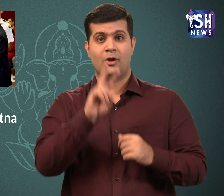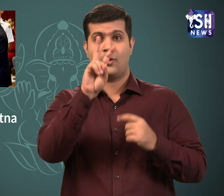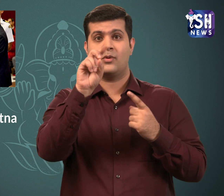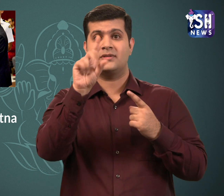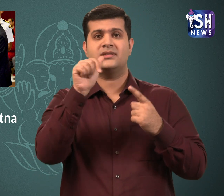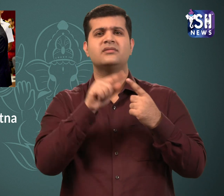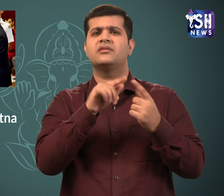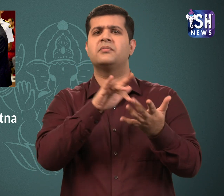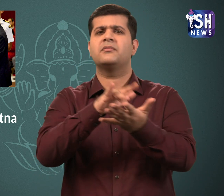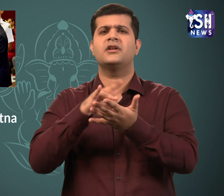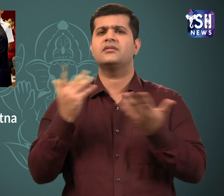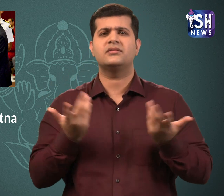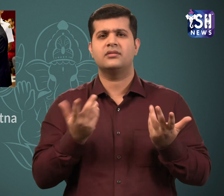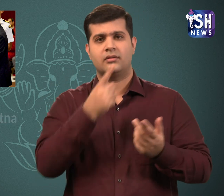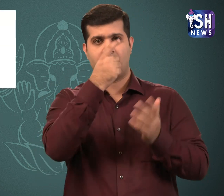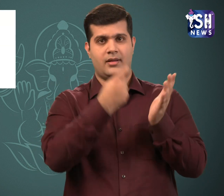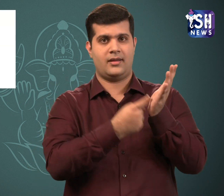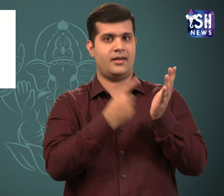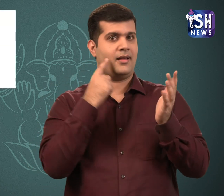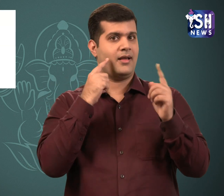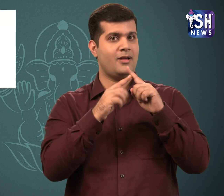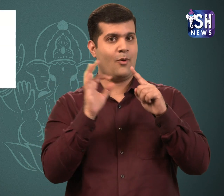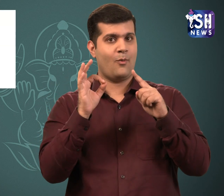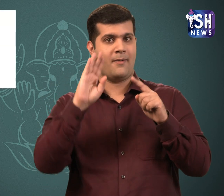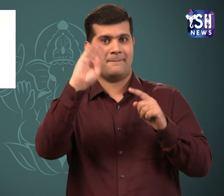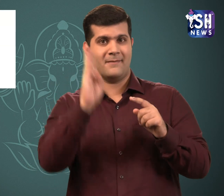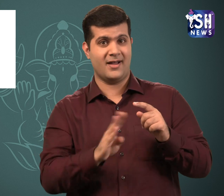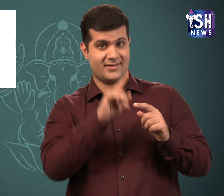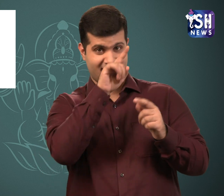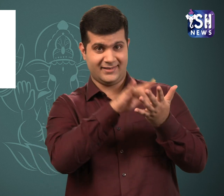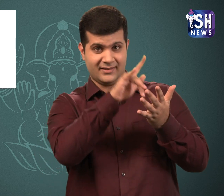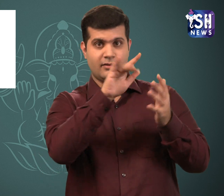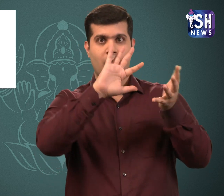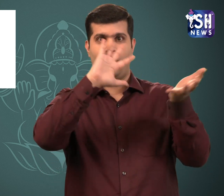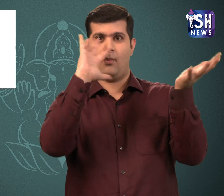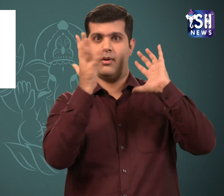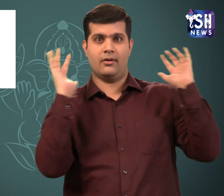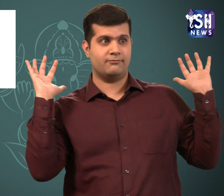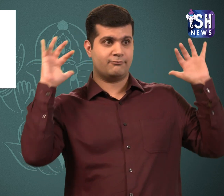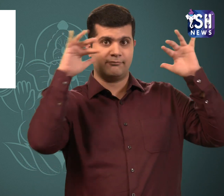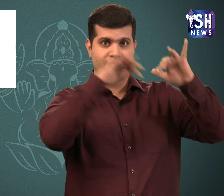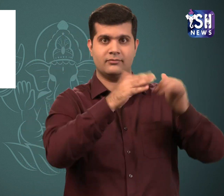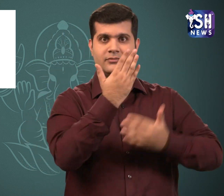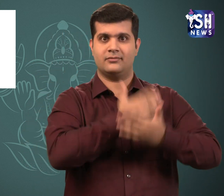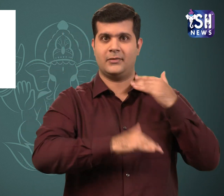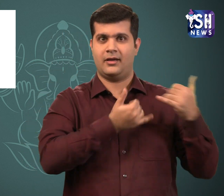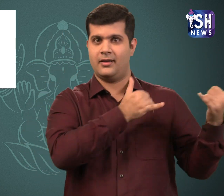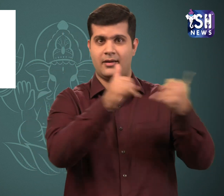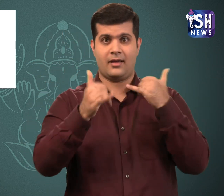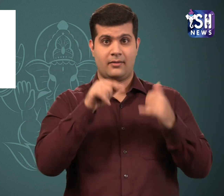In the 2016 Rio Paralympics in Brazil,